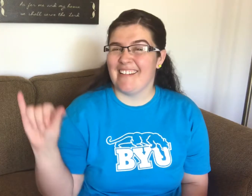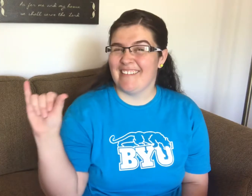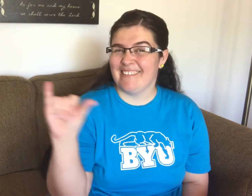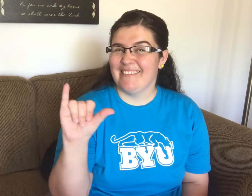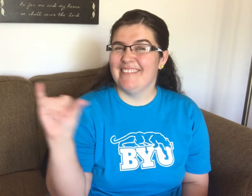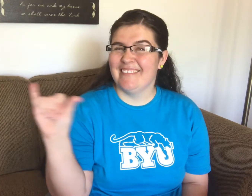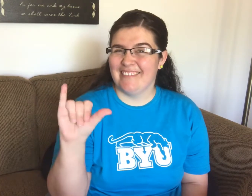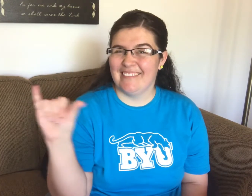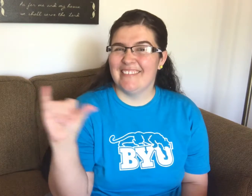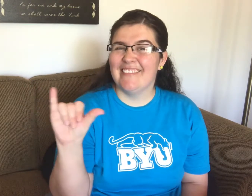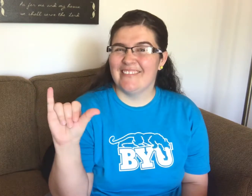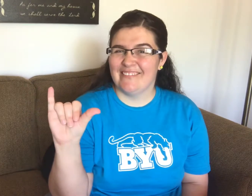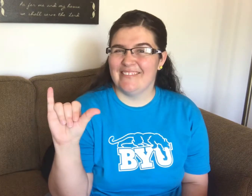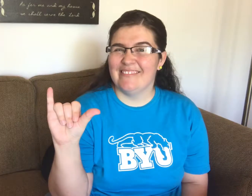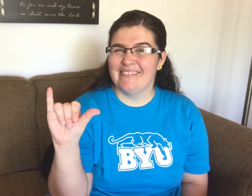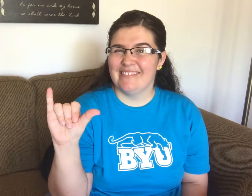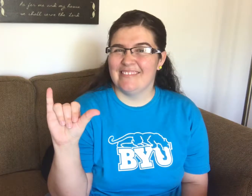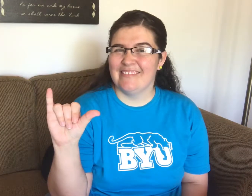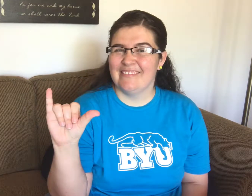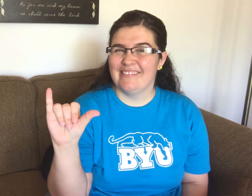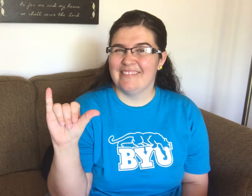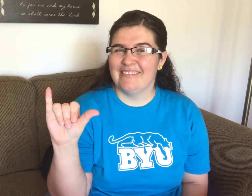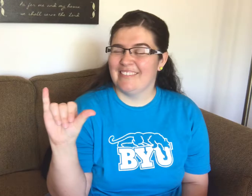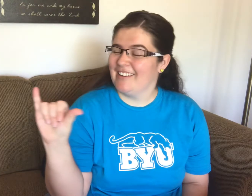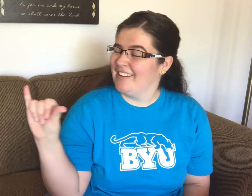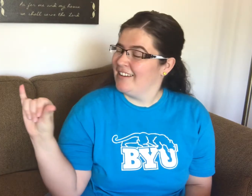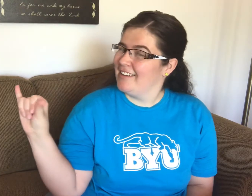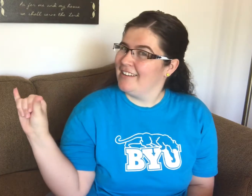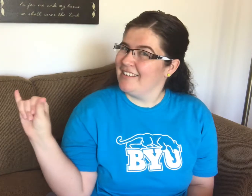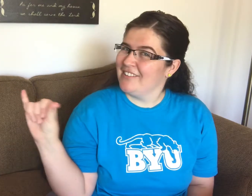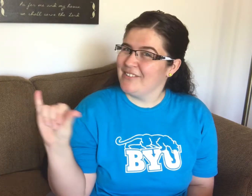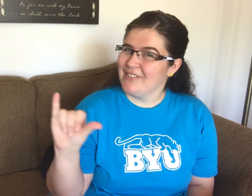Lithuanian Sign Language for YOUTUBE